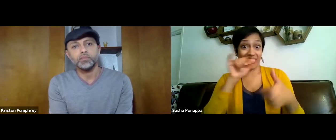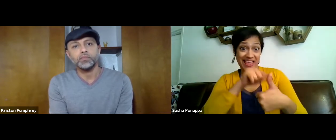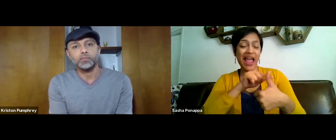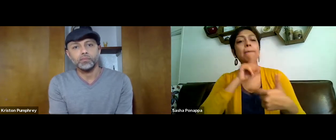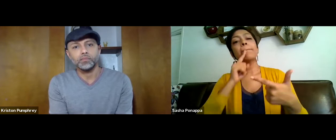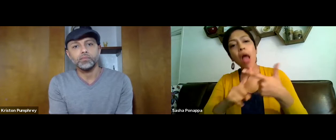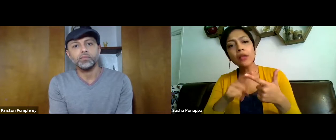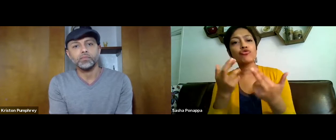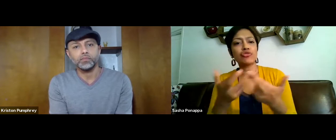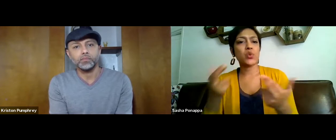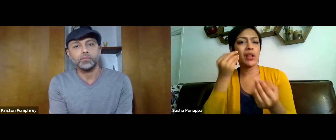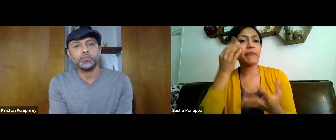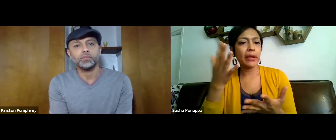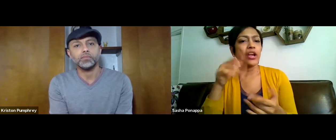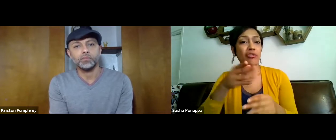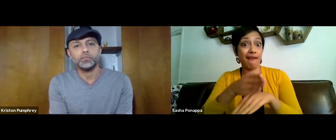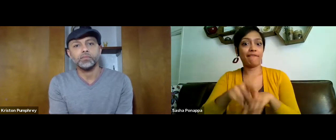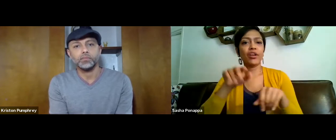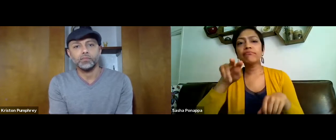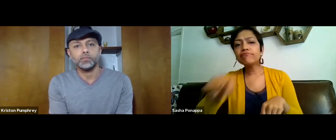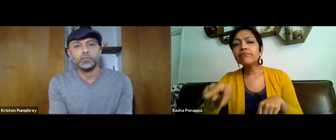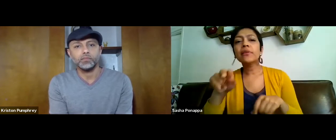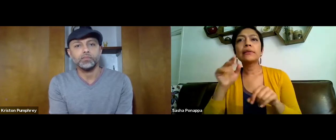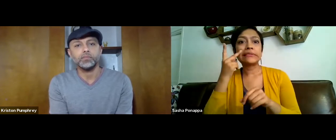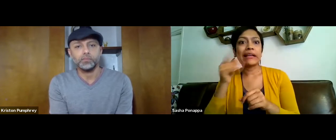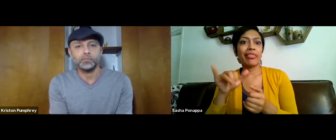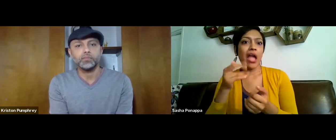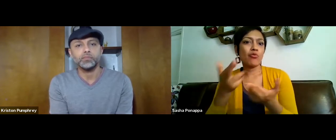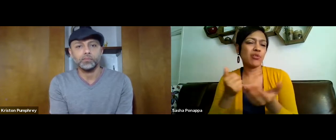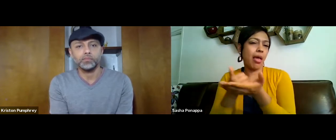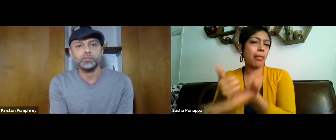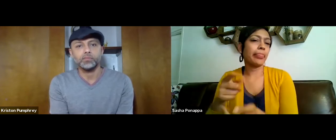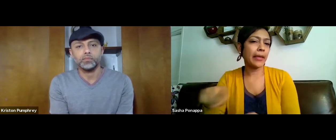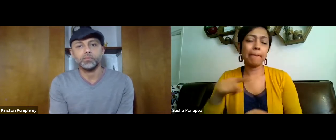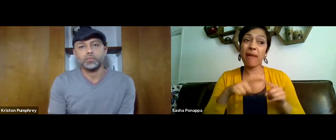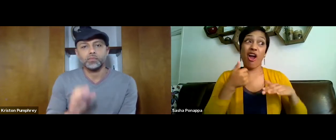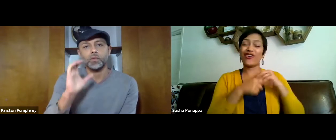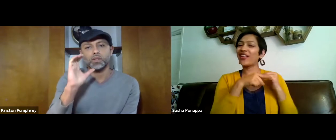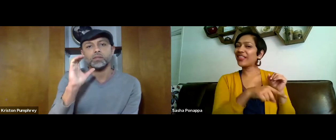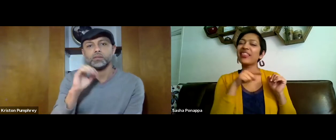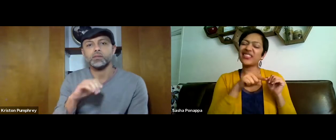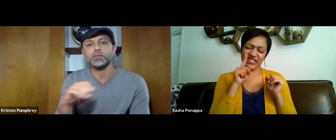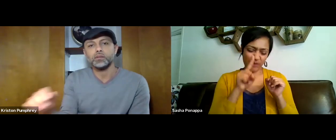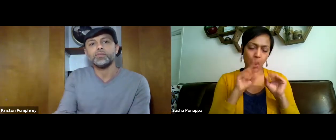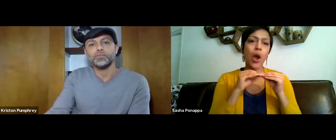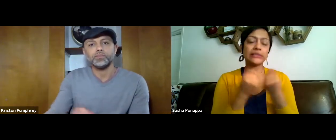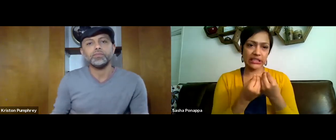and that hotline and then other resources will be listed in the comments after this.